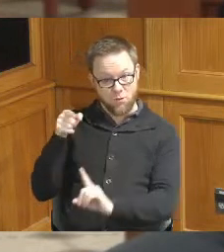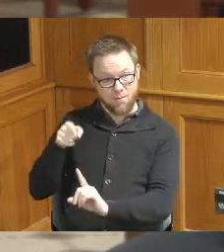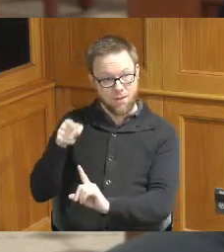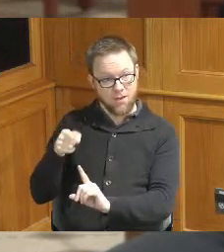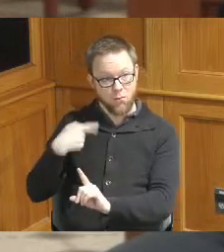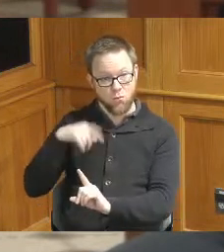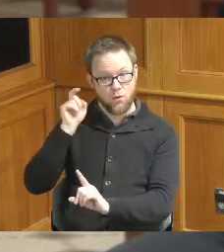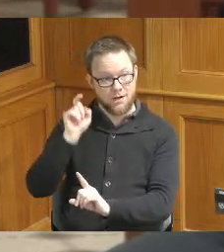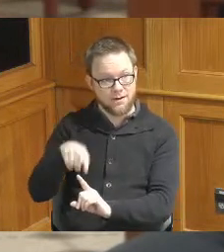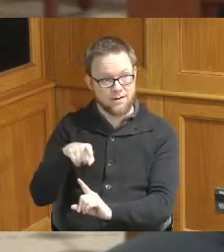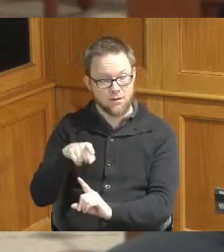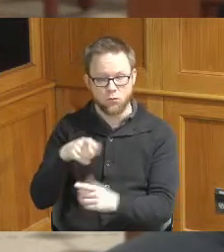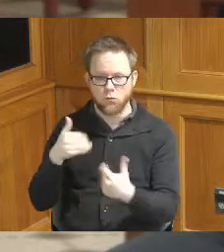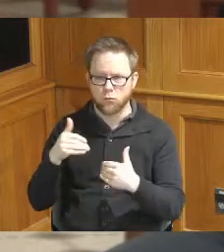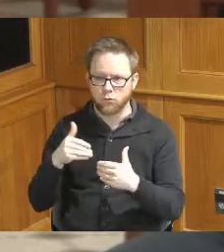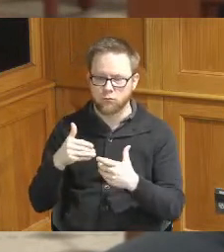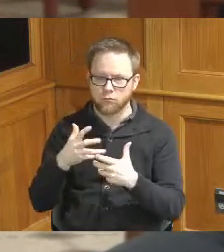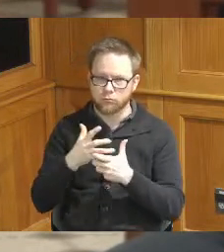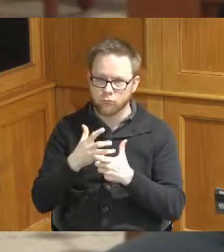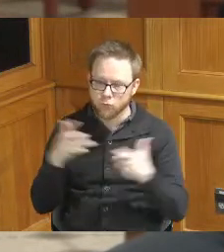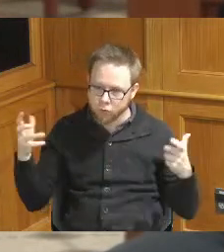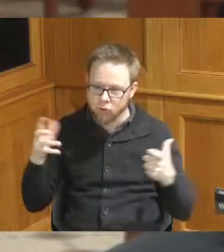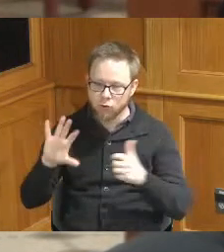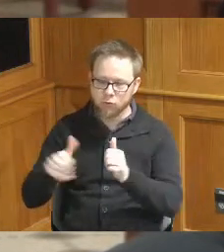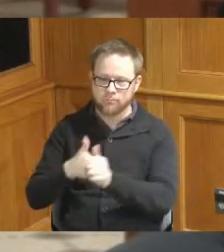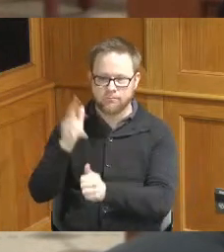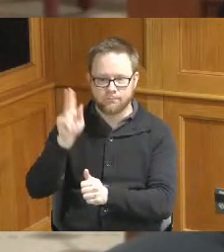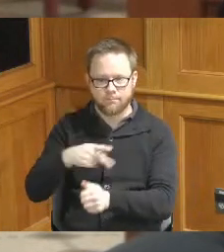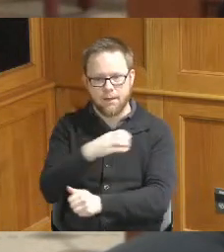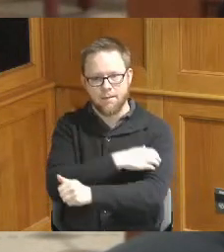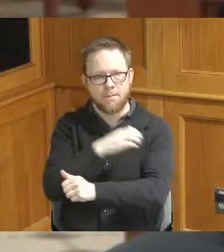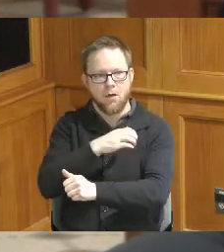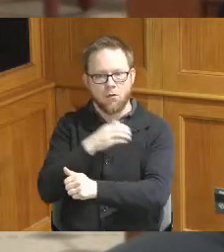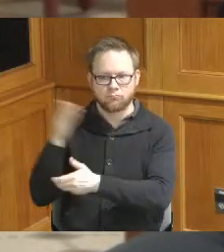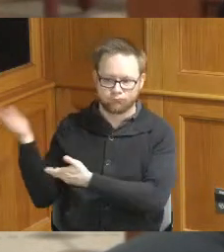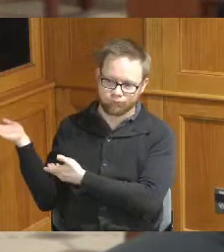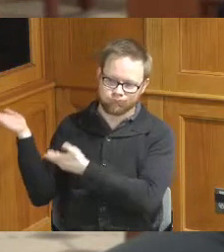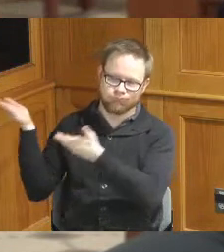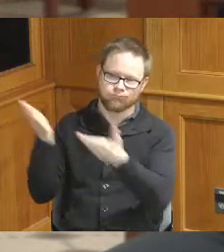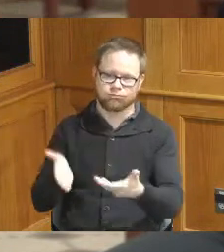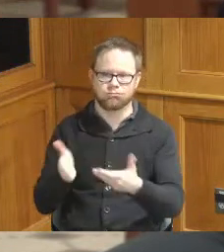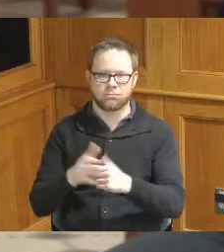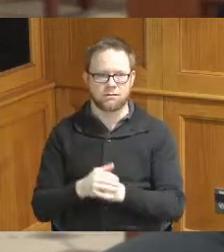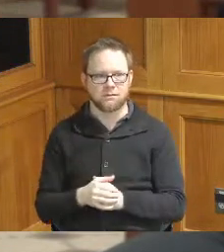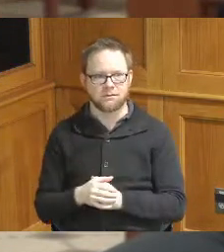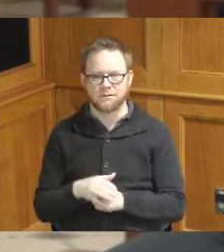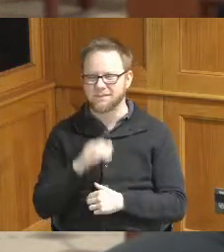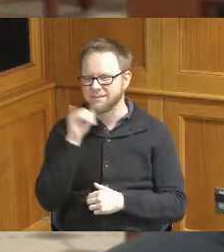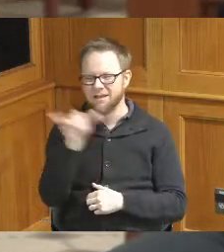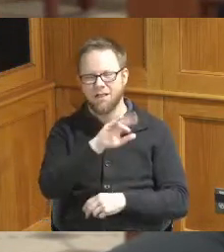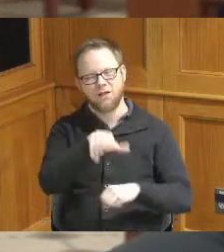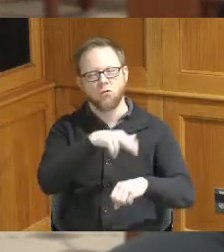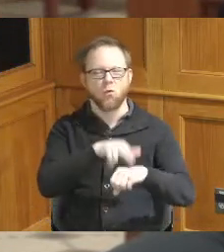needed very large backup generators delivered on site these are not like generators that anyone you